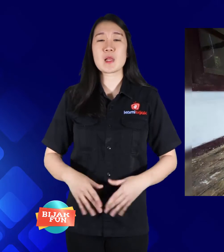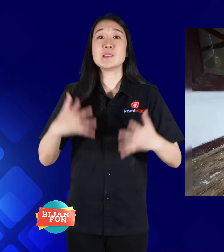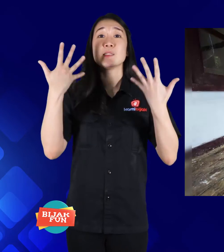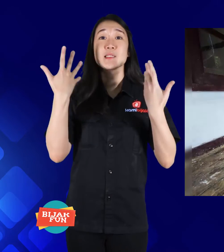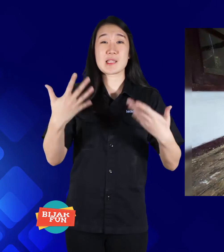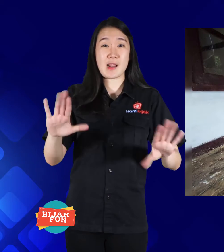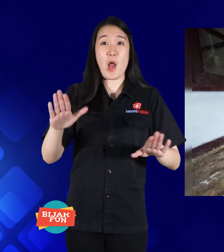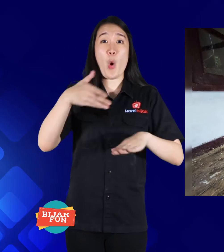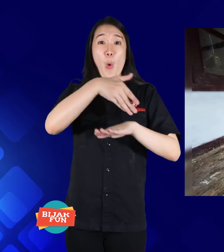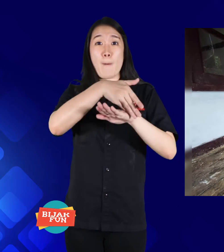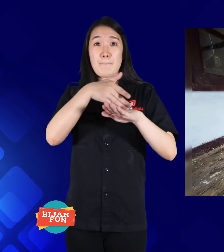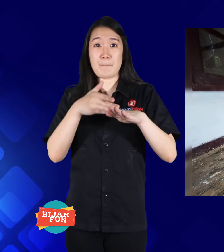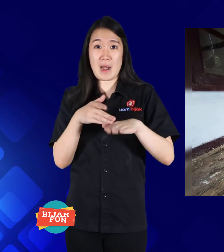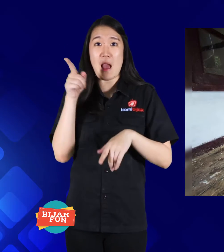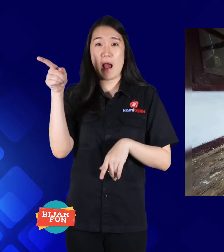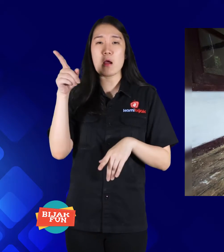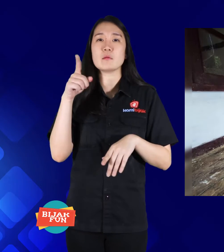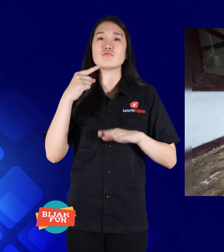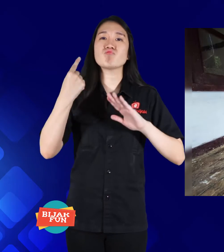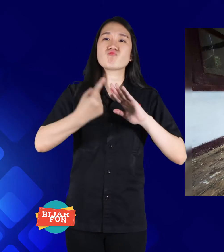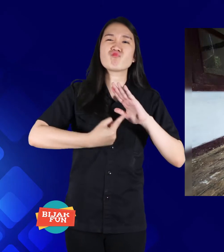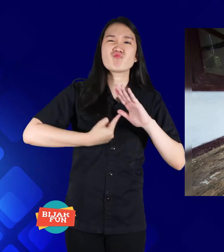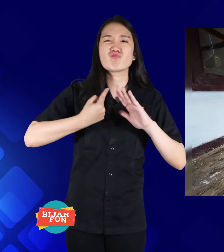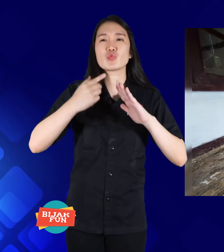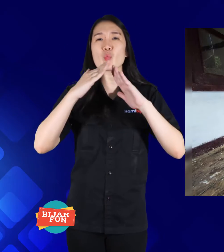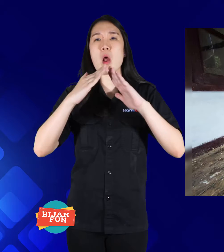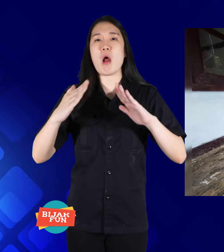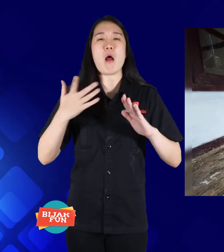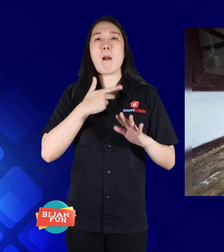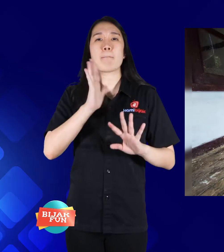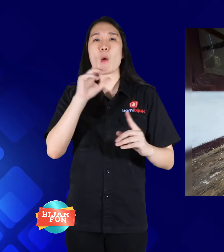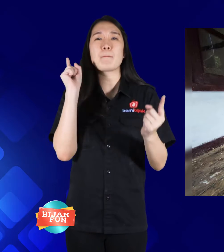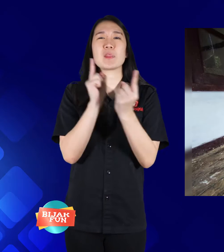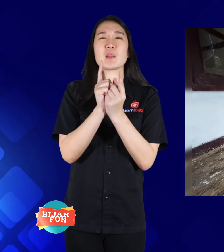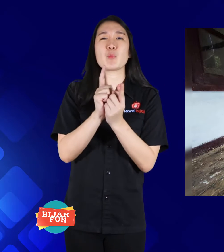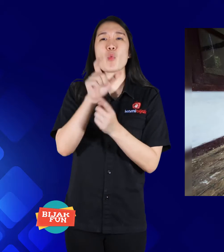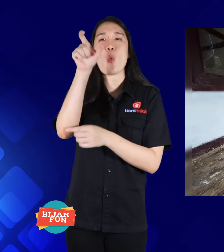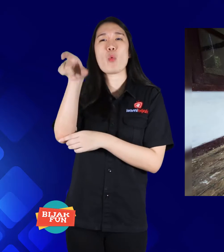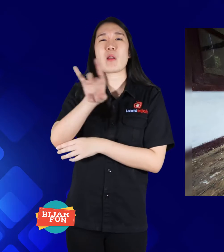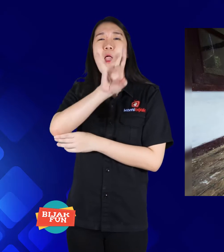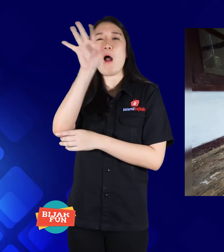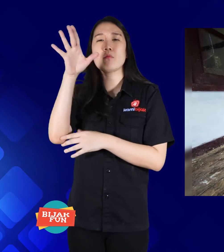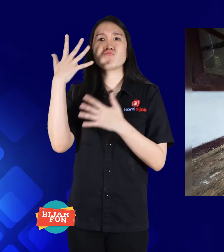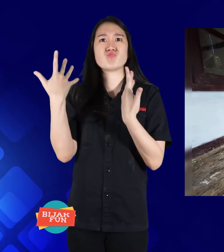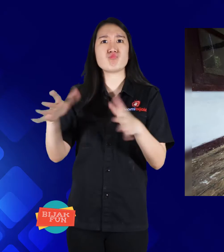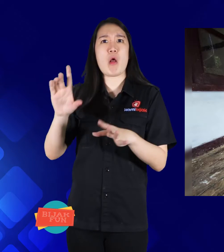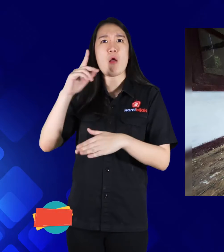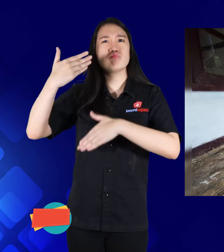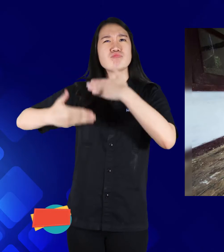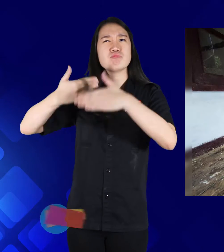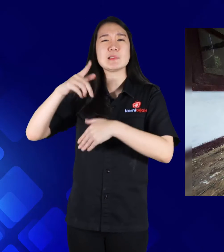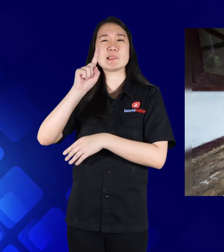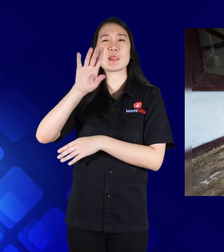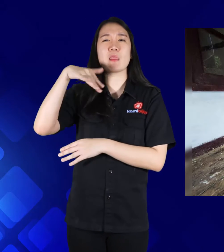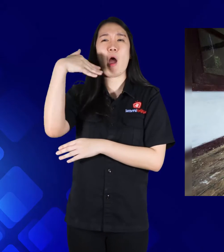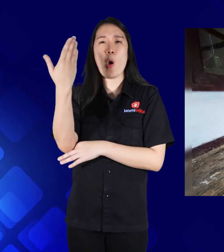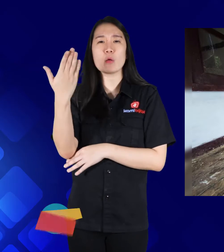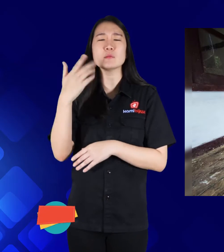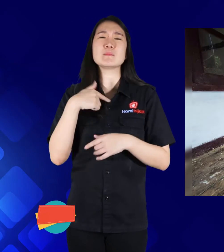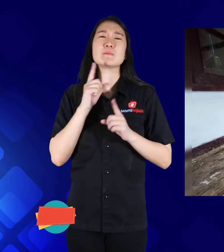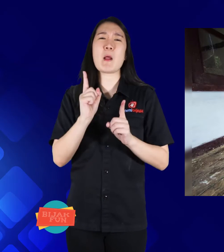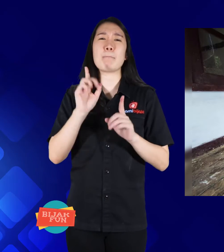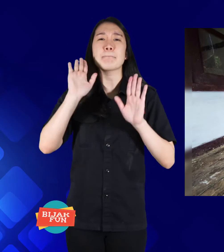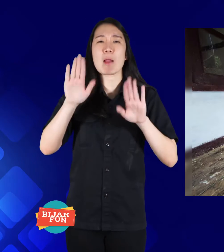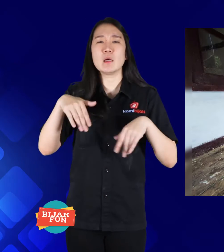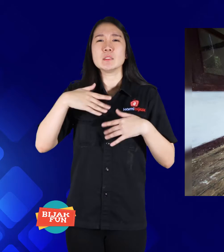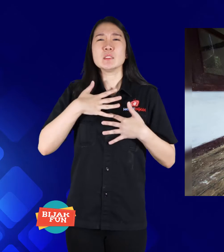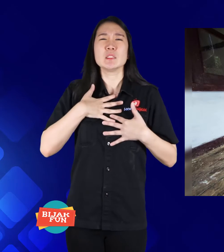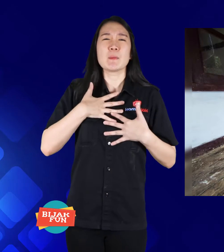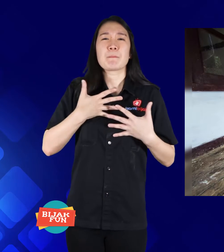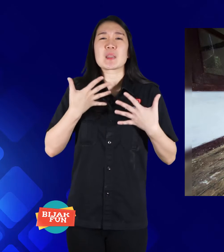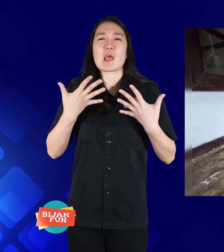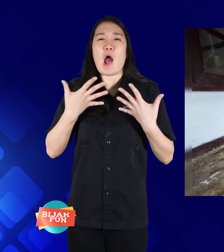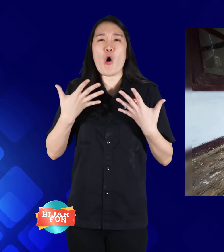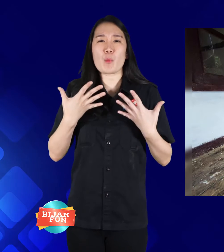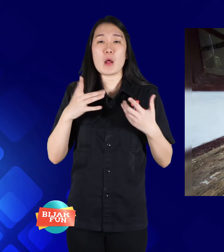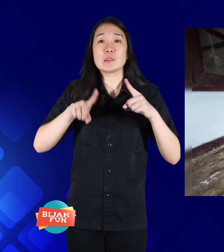After the surgery, he stays at home I haven't seen anyone in a year because I'm still traumatized,